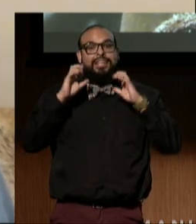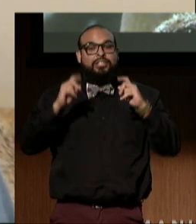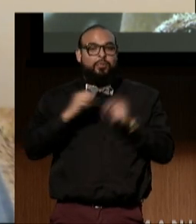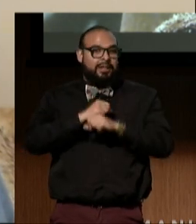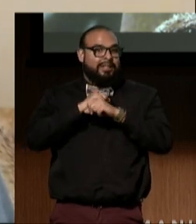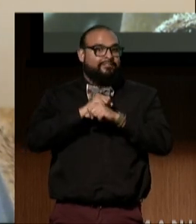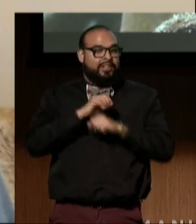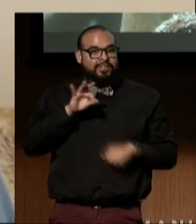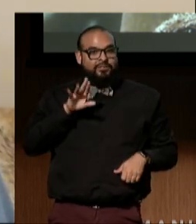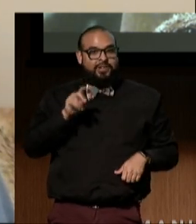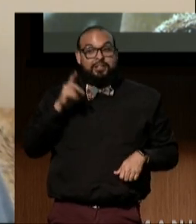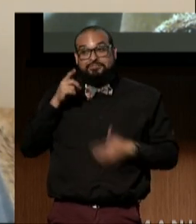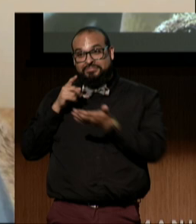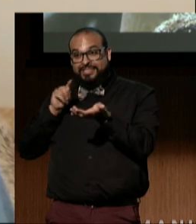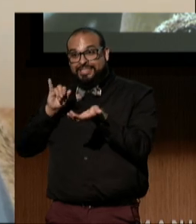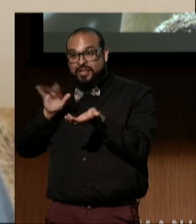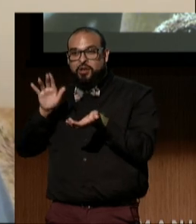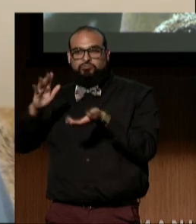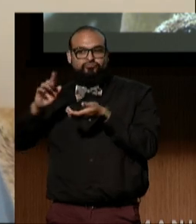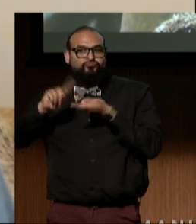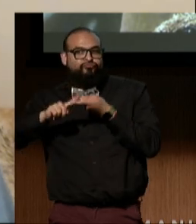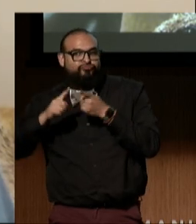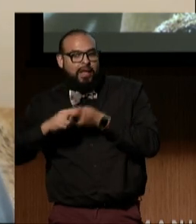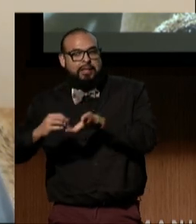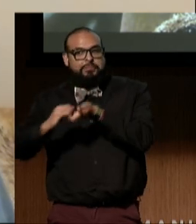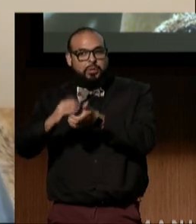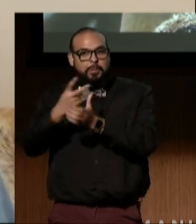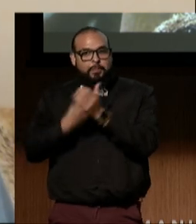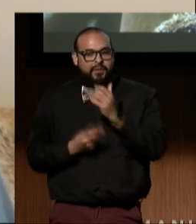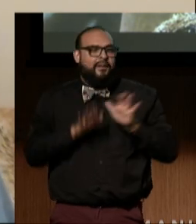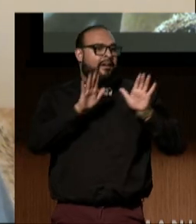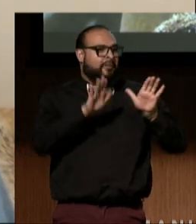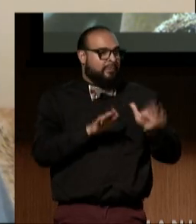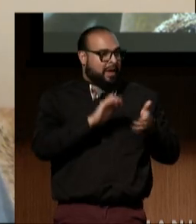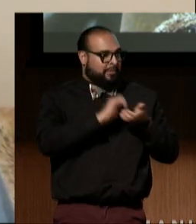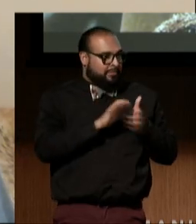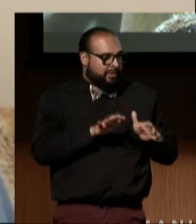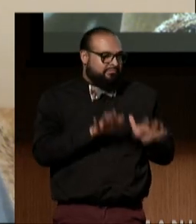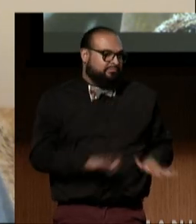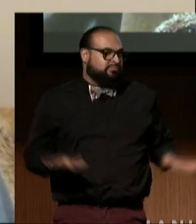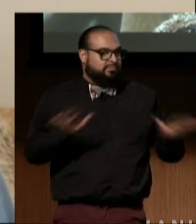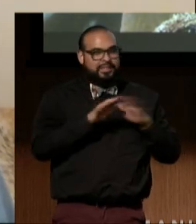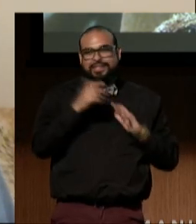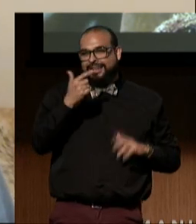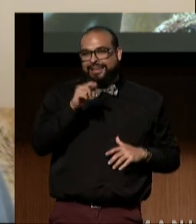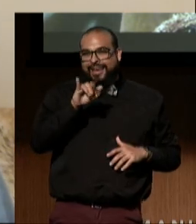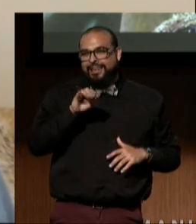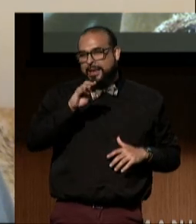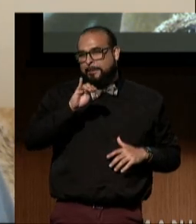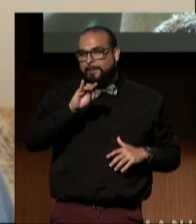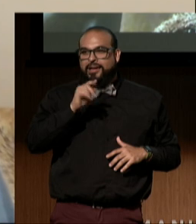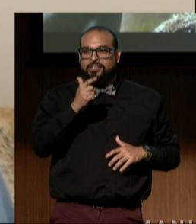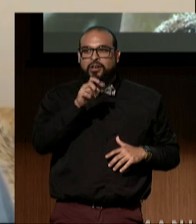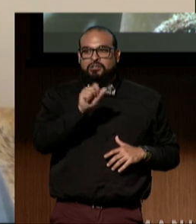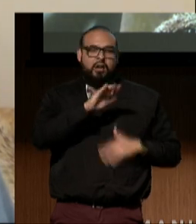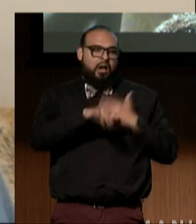to Tina for your friendship and partnership, to wonderful collaborators at Getty Images, and to all the photographers that create